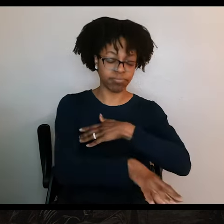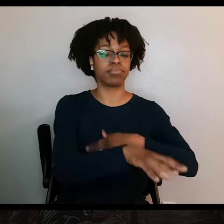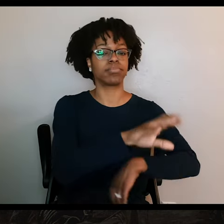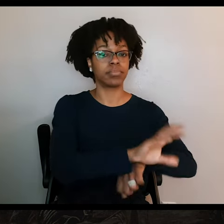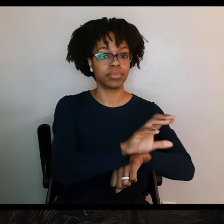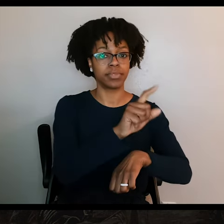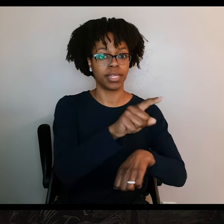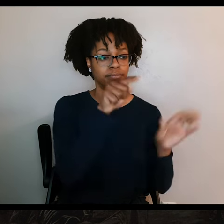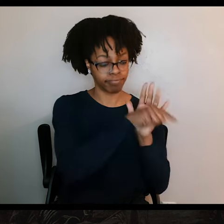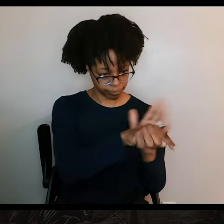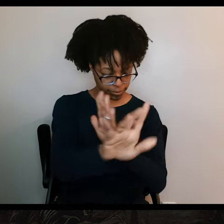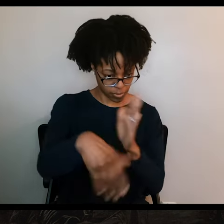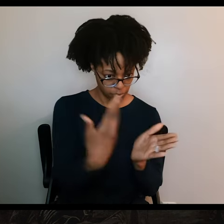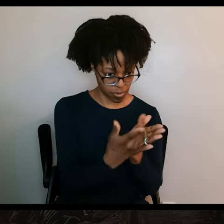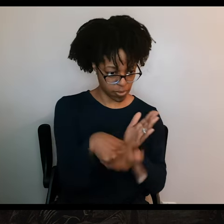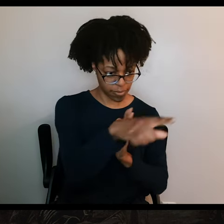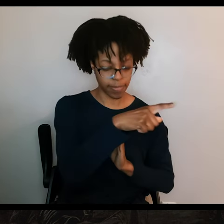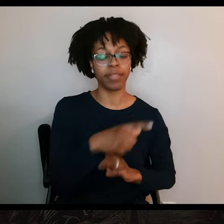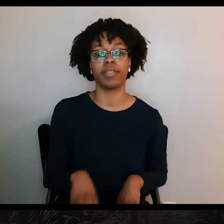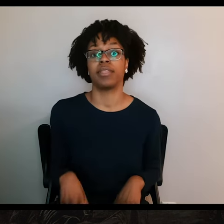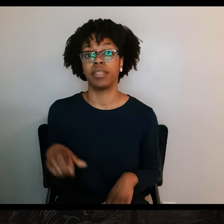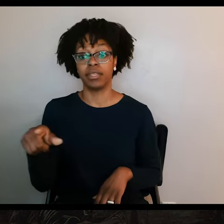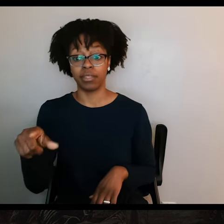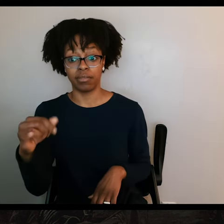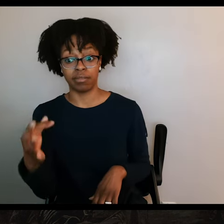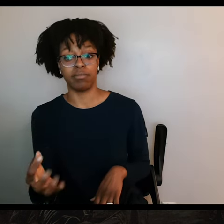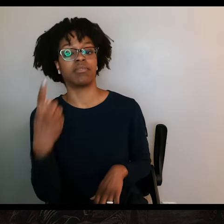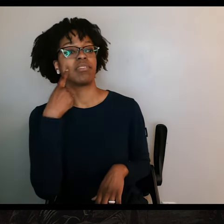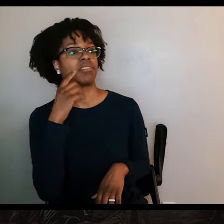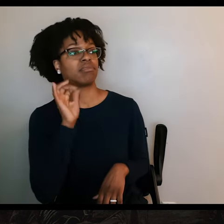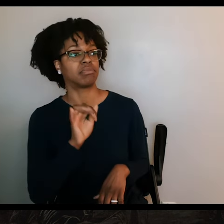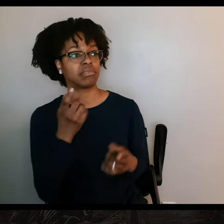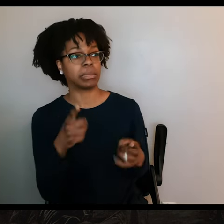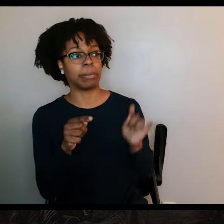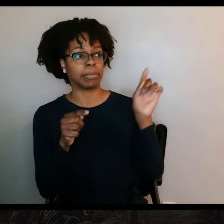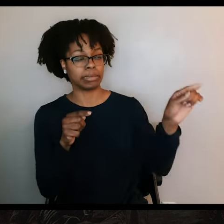So when Sam Houston got the news that the Alamo had fallen, he recognized that it was about as urgent a situation as Texas could face.